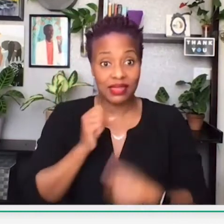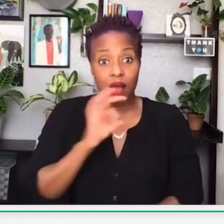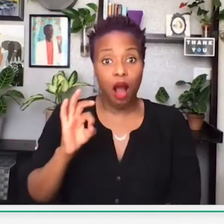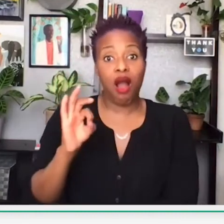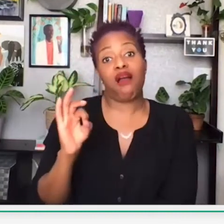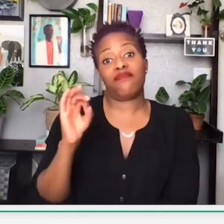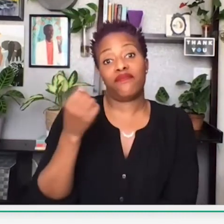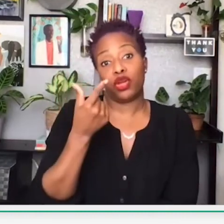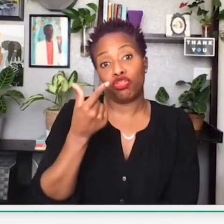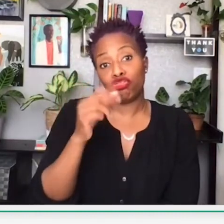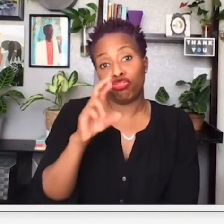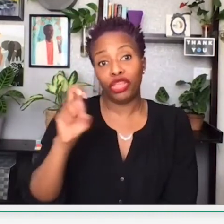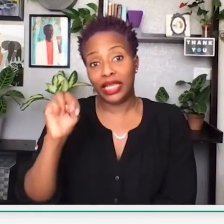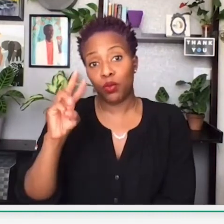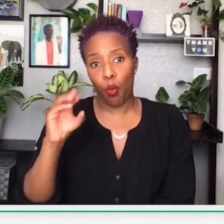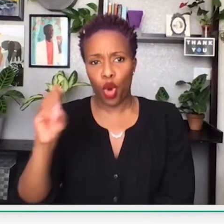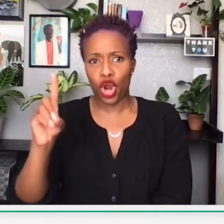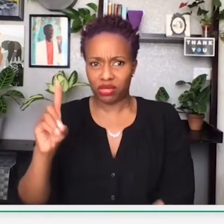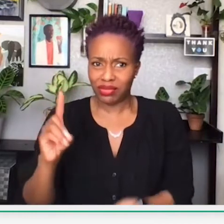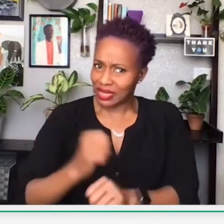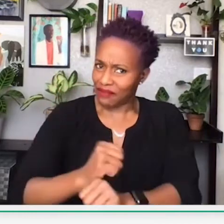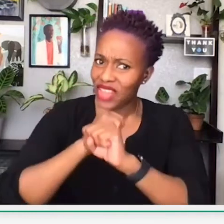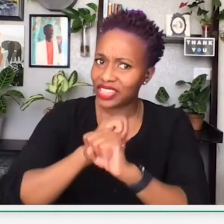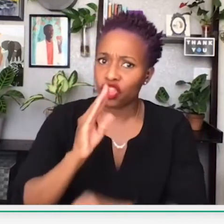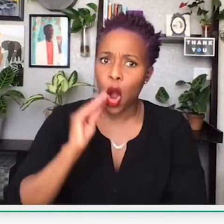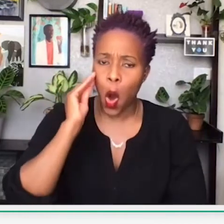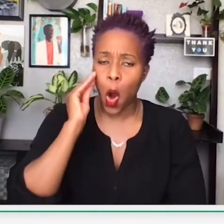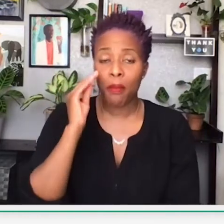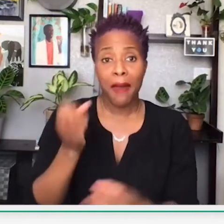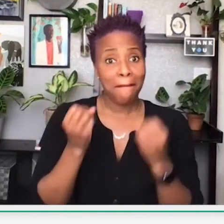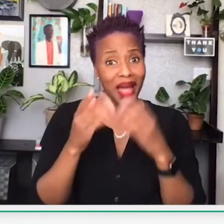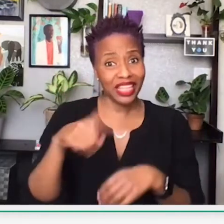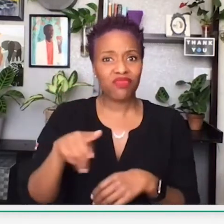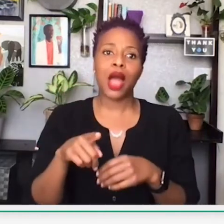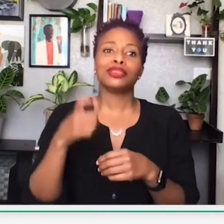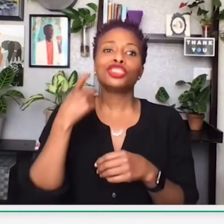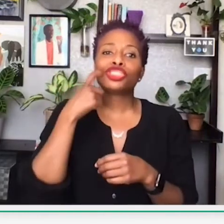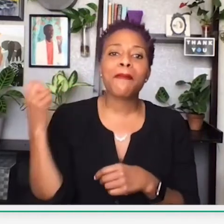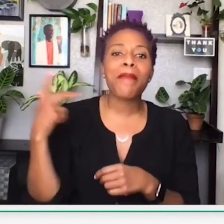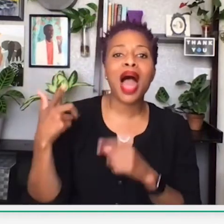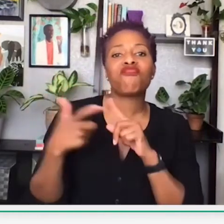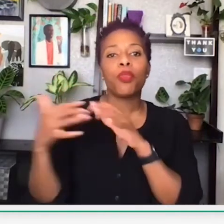Now keep in mind the survivors of Greenwood protected their homes.